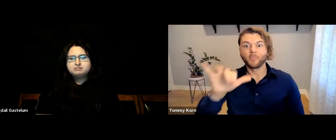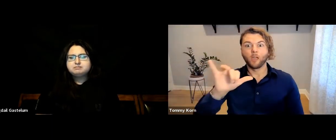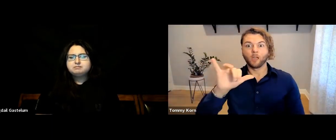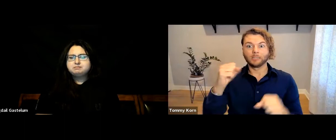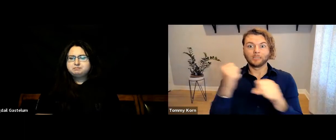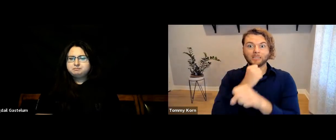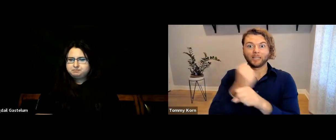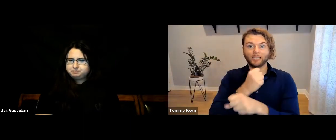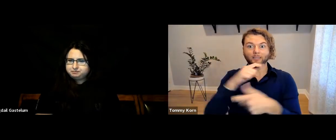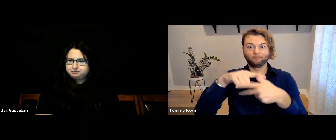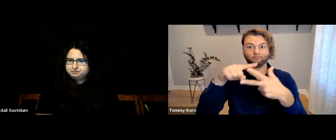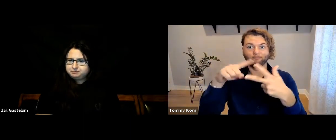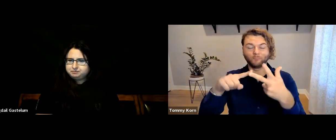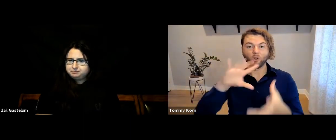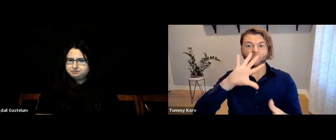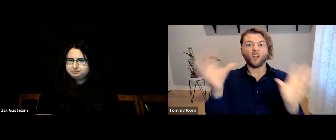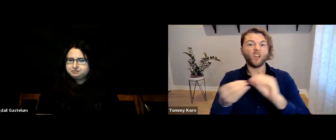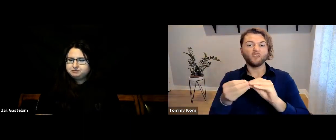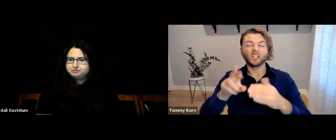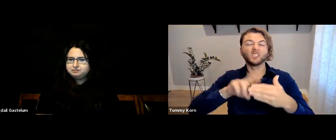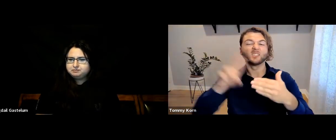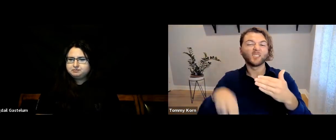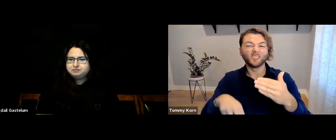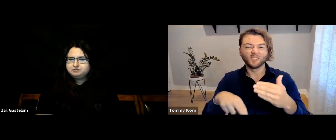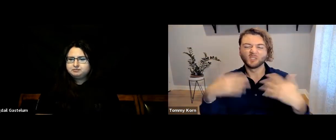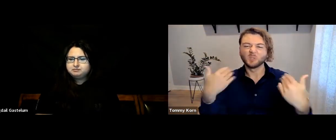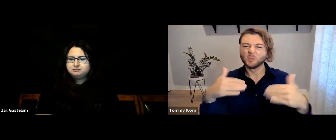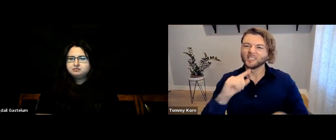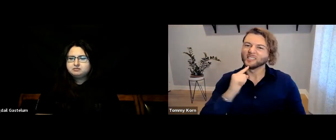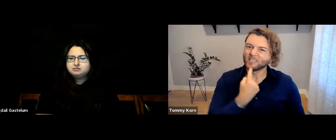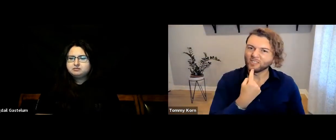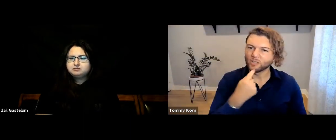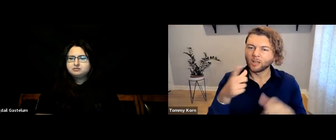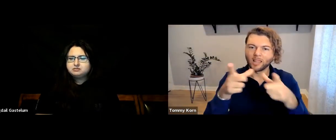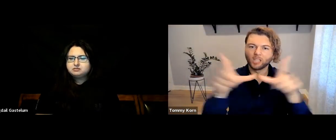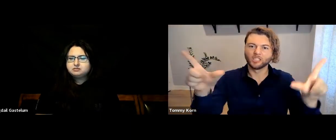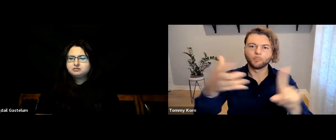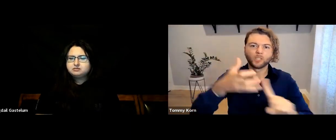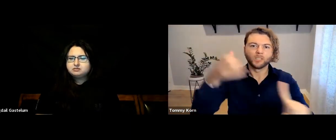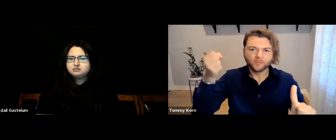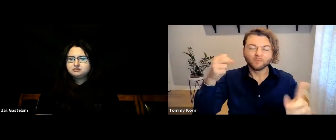Those three statistics put together result in severe language deprivation